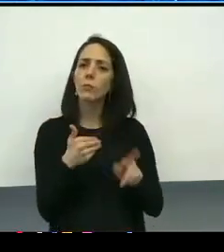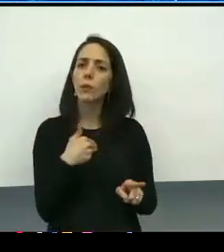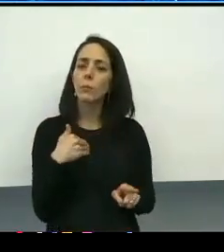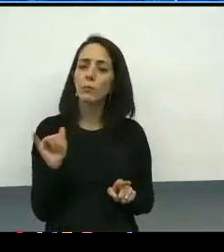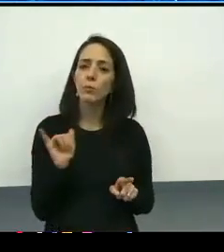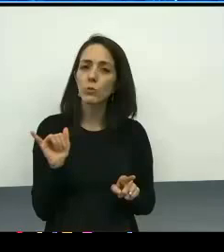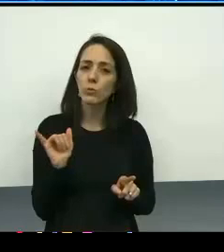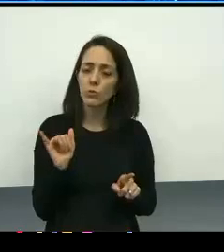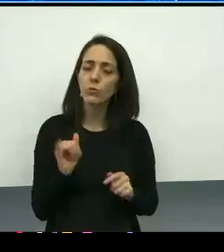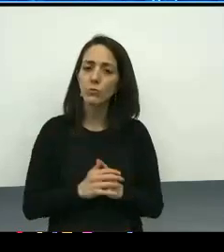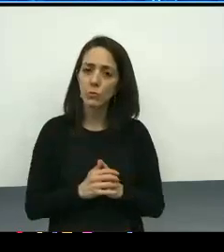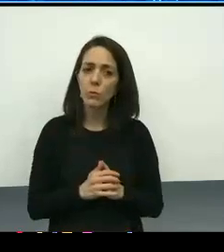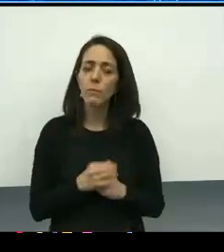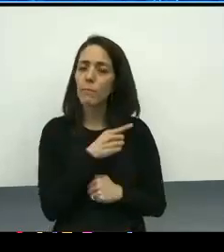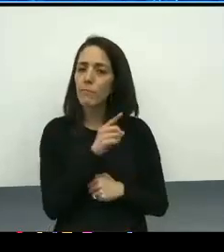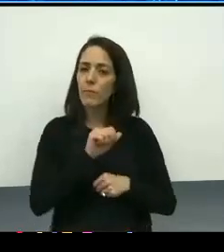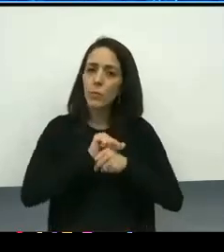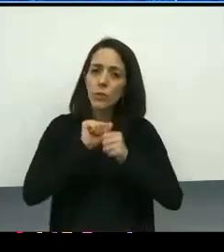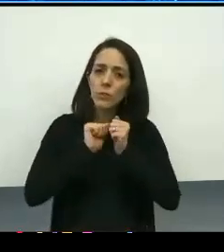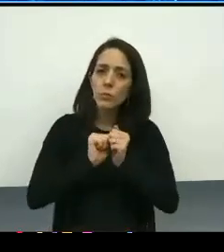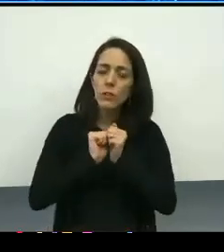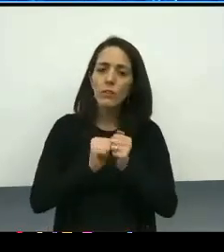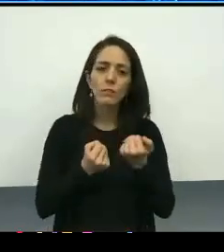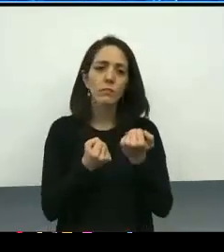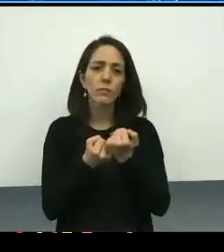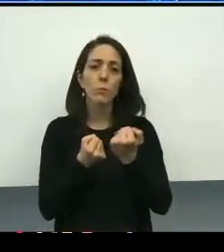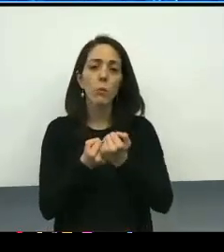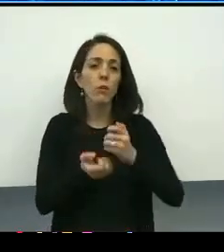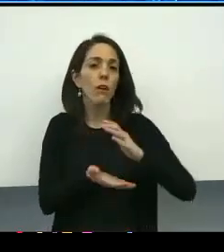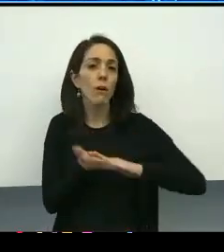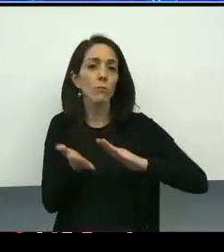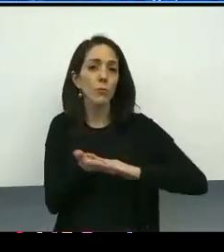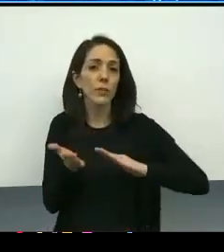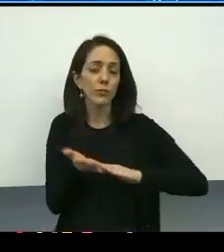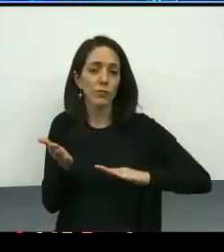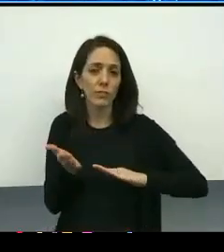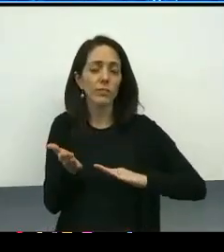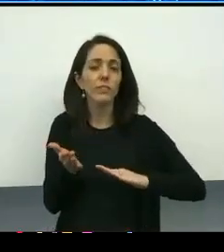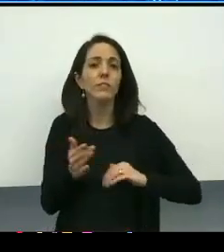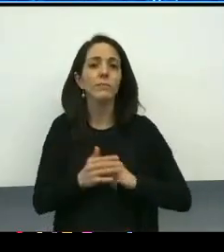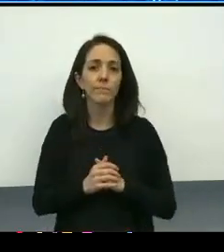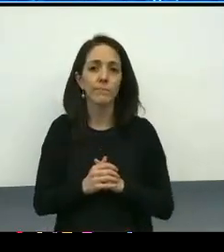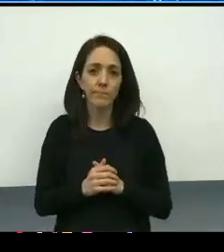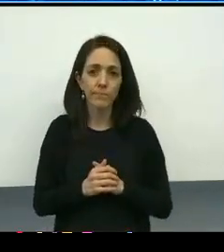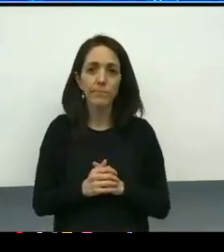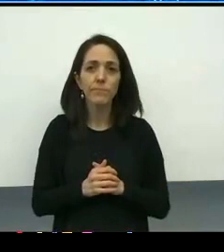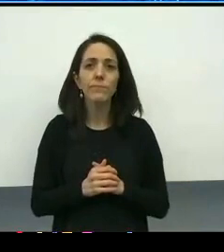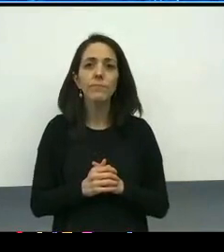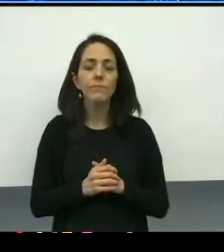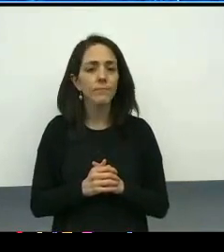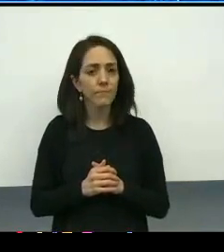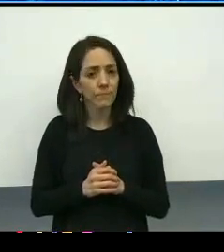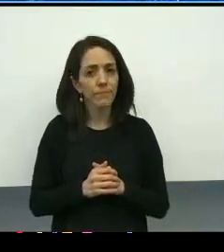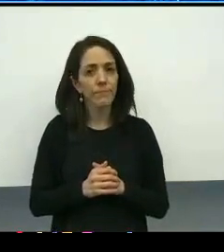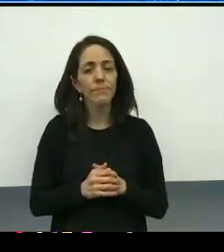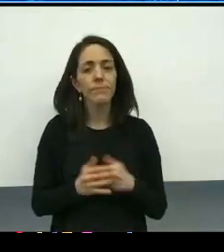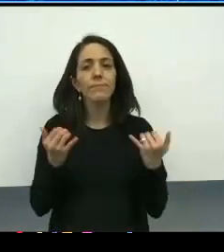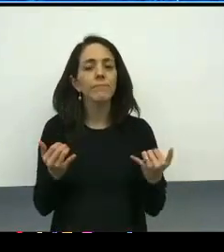supporting operations, evening staff, night facilities. This is a 24/7 institution